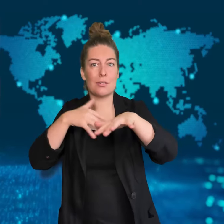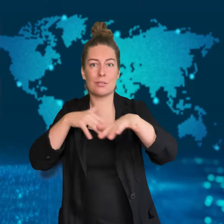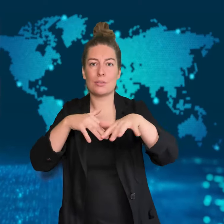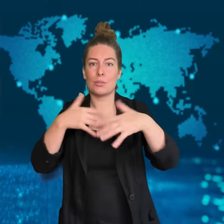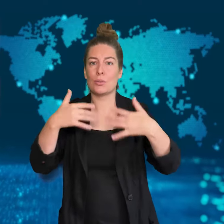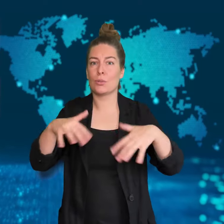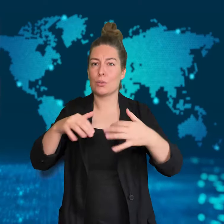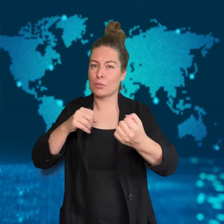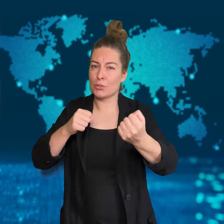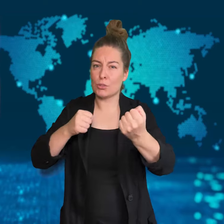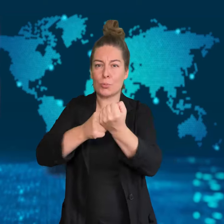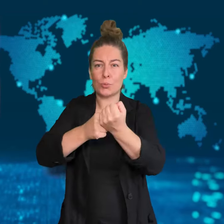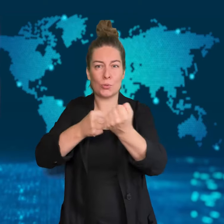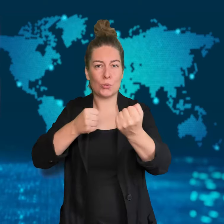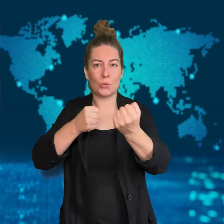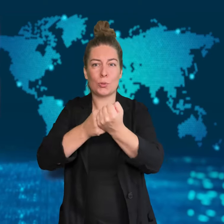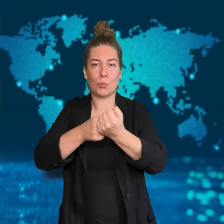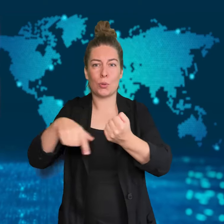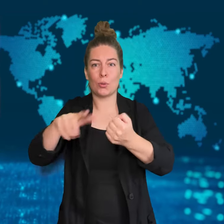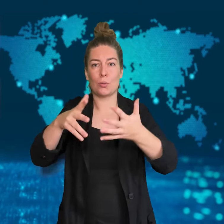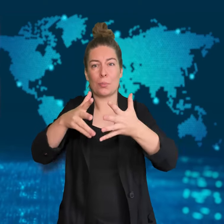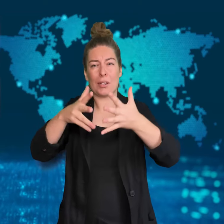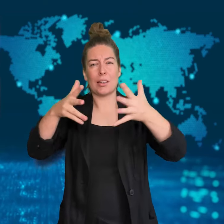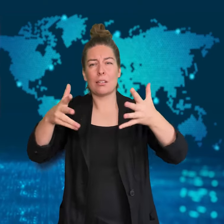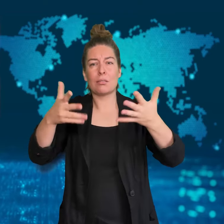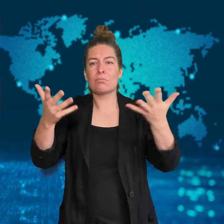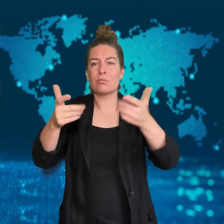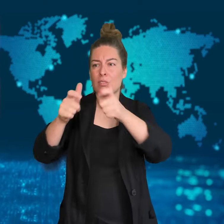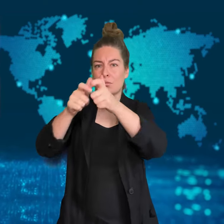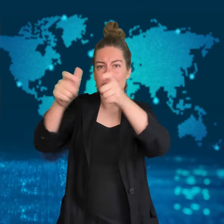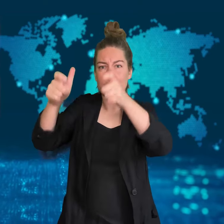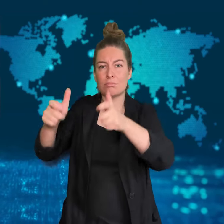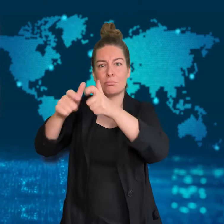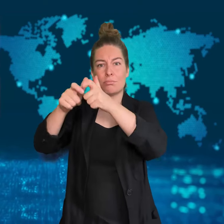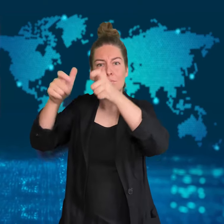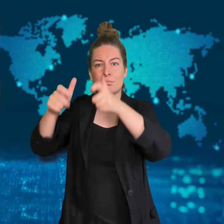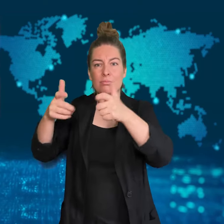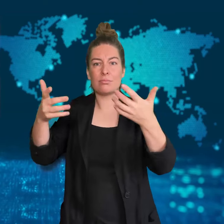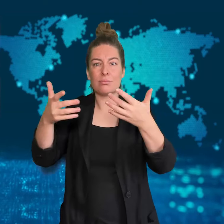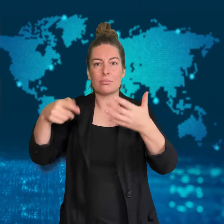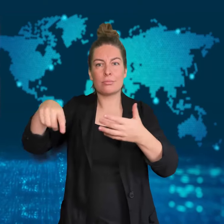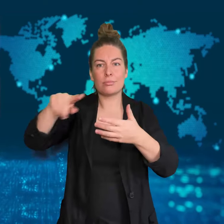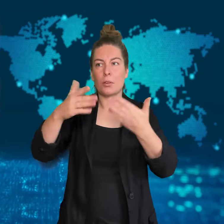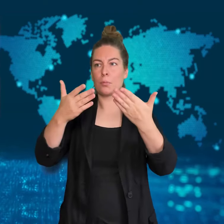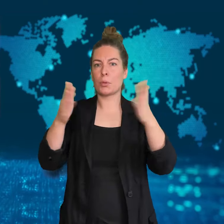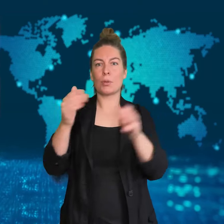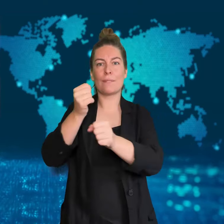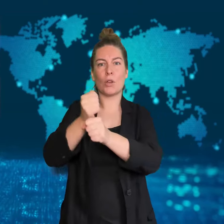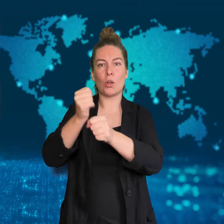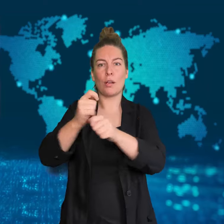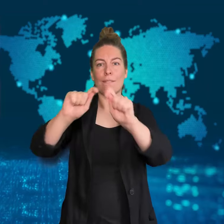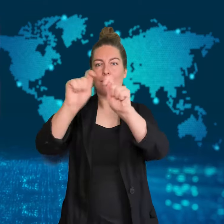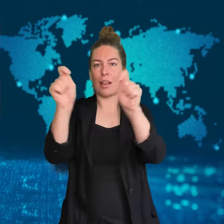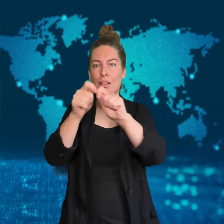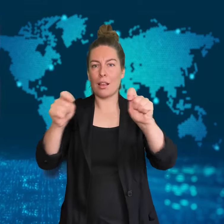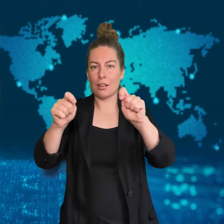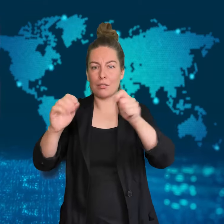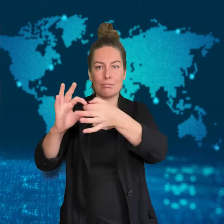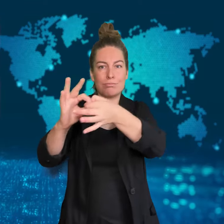on a hill near the city center.